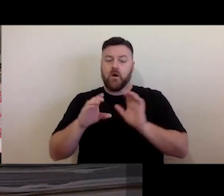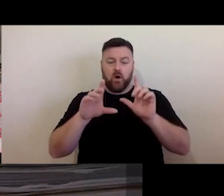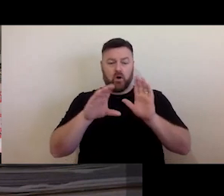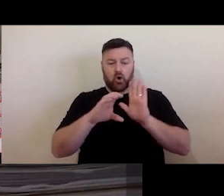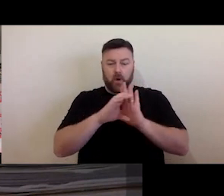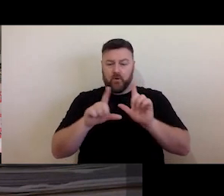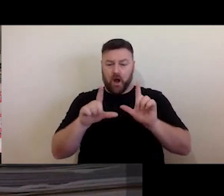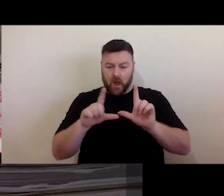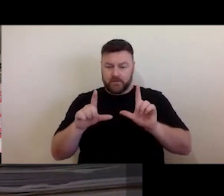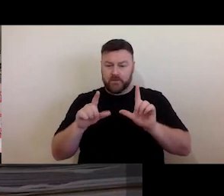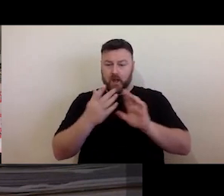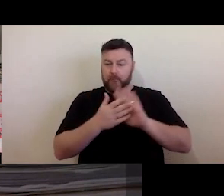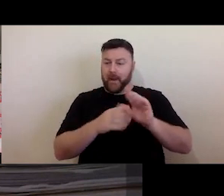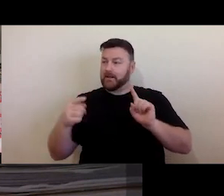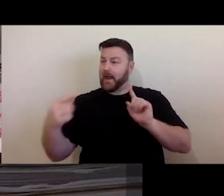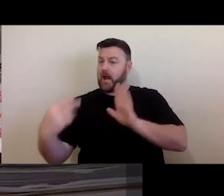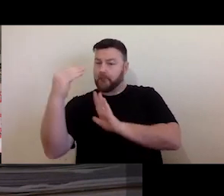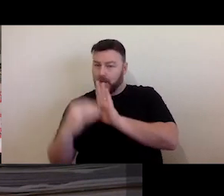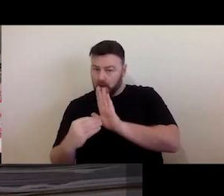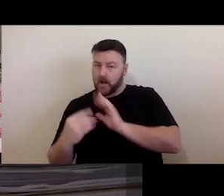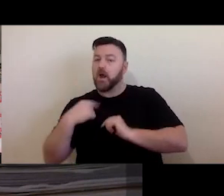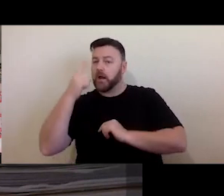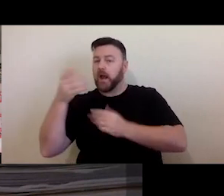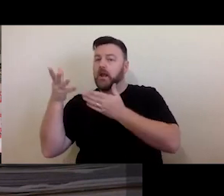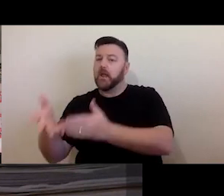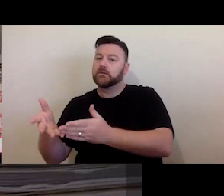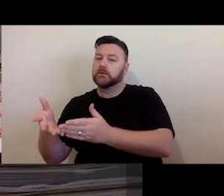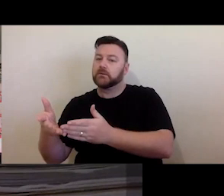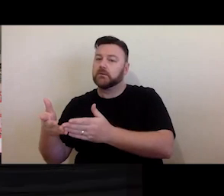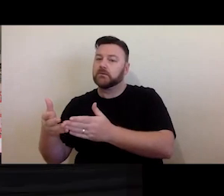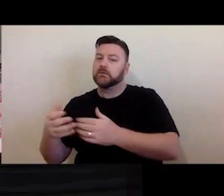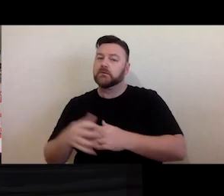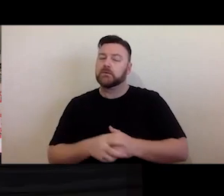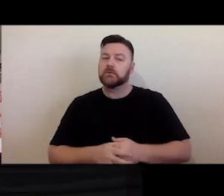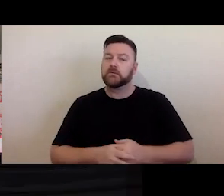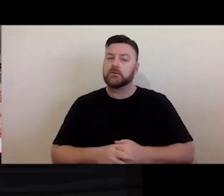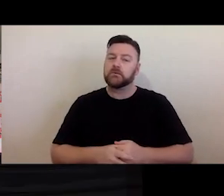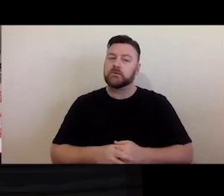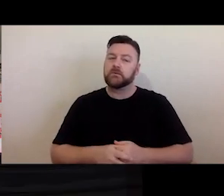party is granted rights to use that material. In short, you can do